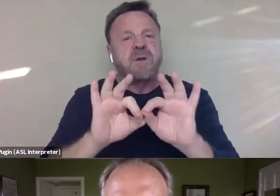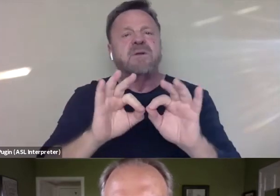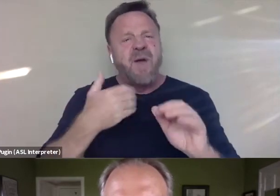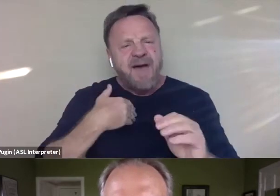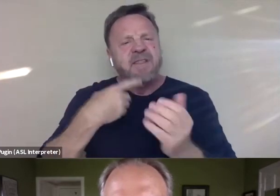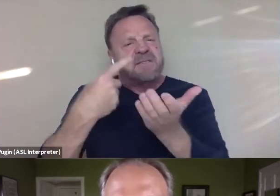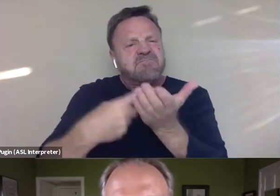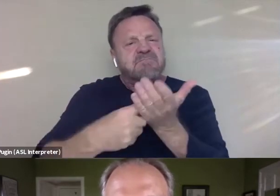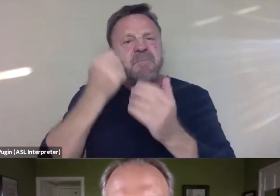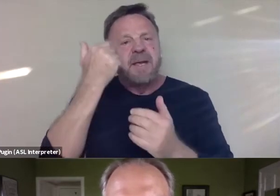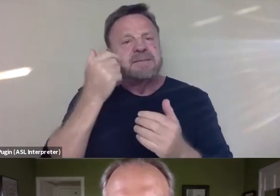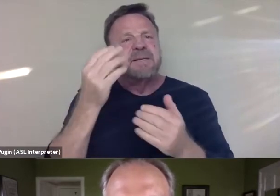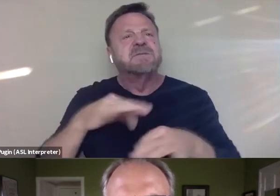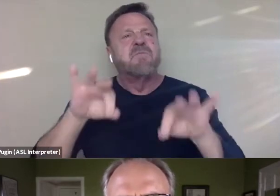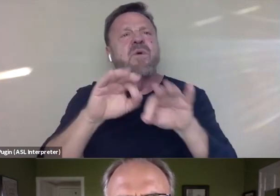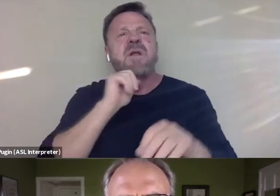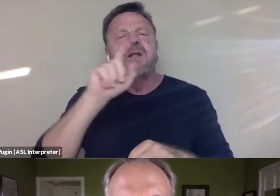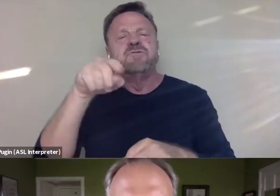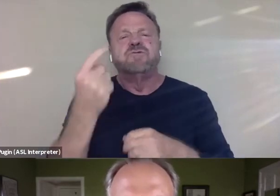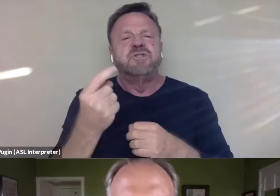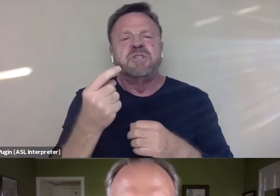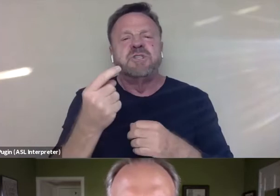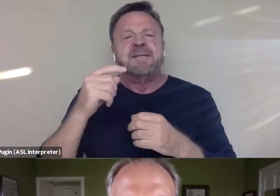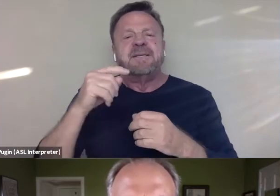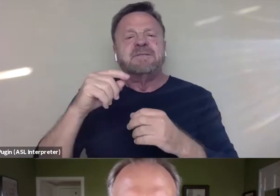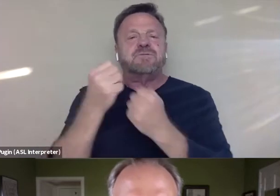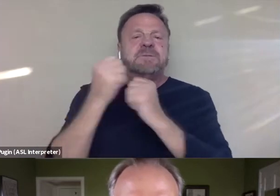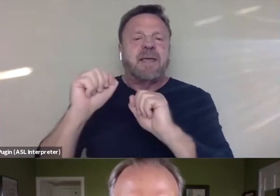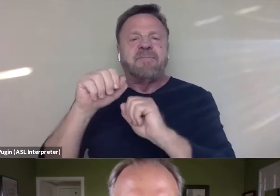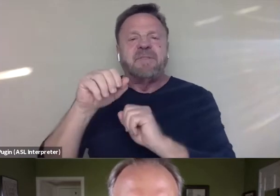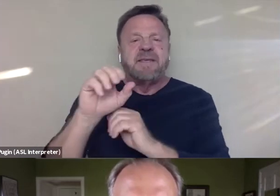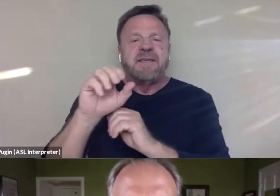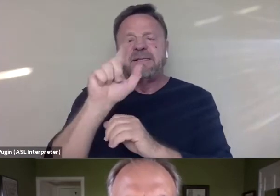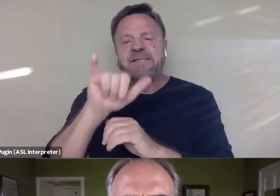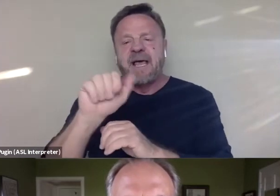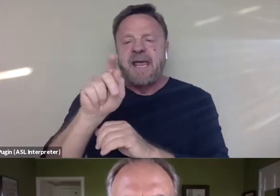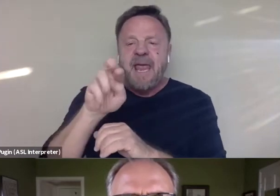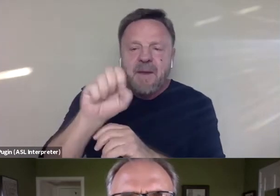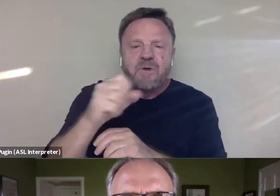not to just save the Sherri Hines and the Sil Lai Abrams and the Jenny Lumets and the Drew Dixons